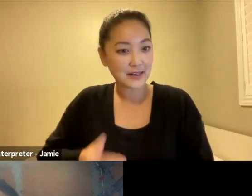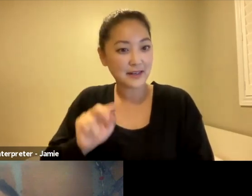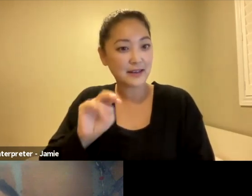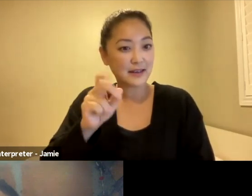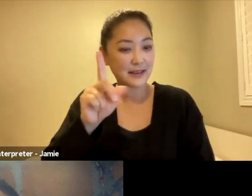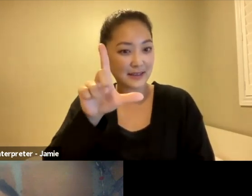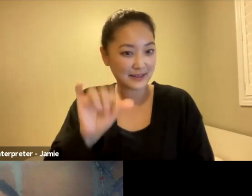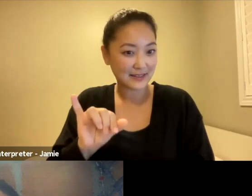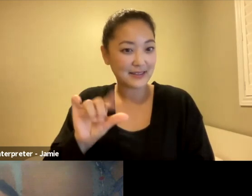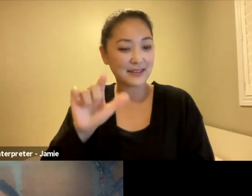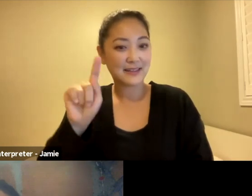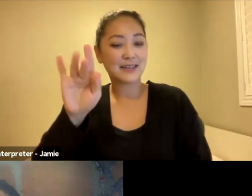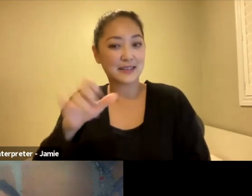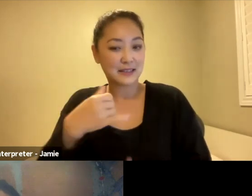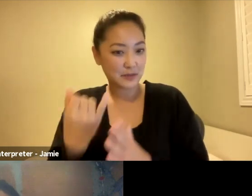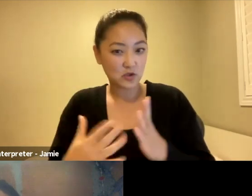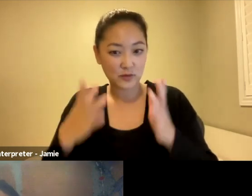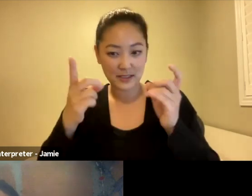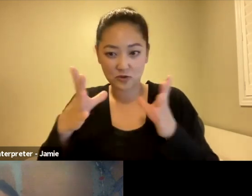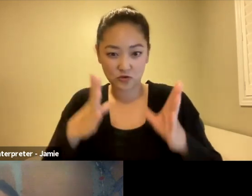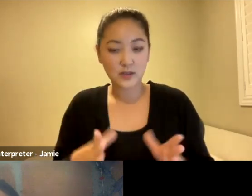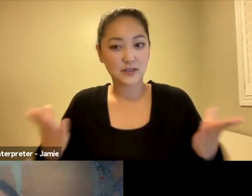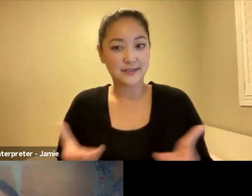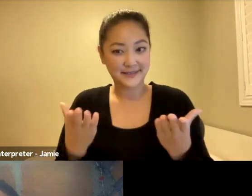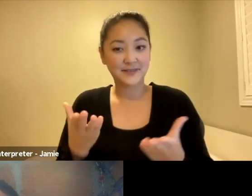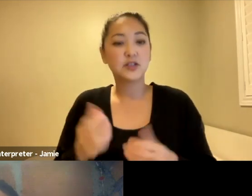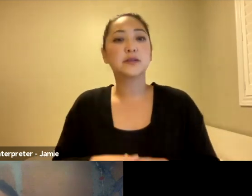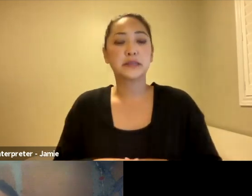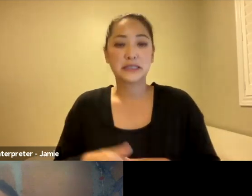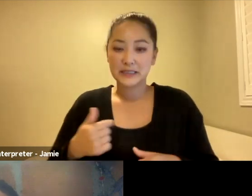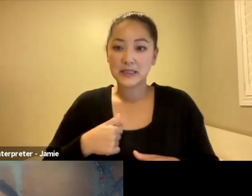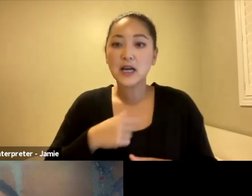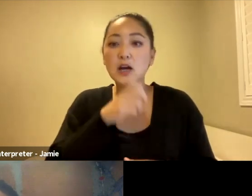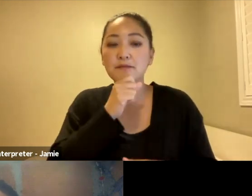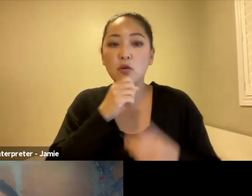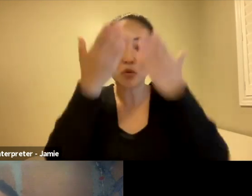and I'm the Artistic Director at imagineNATIVE. I have orange chin-length hair.